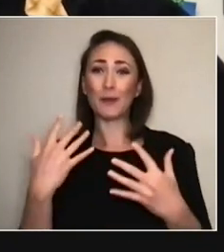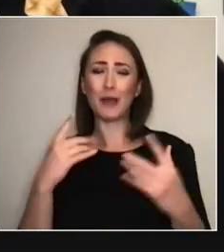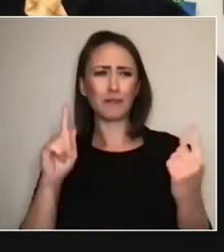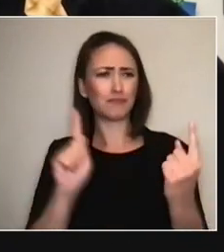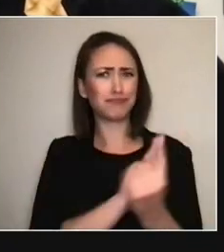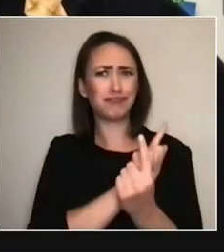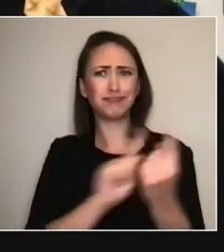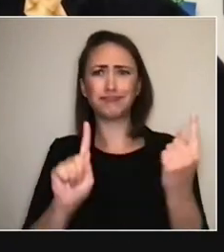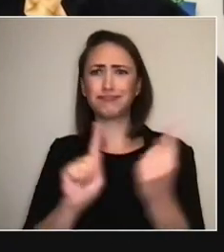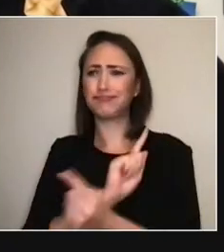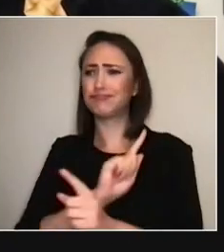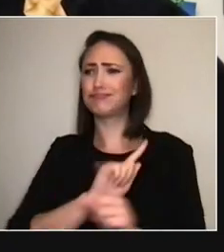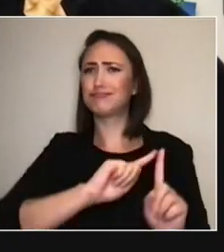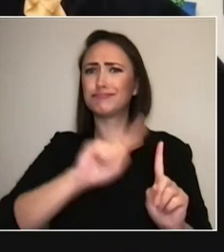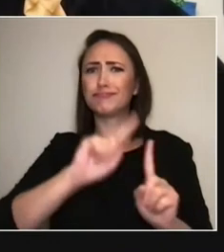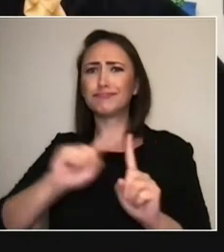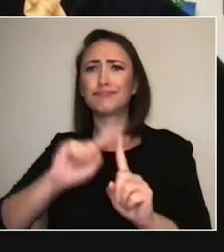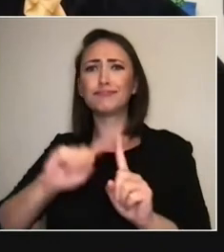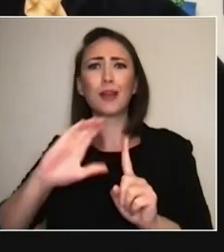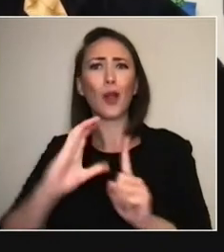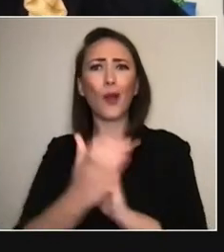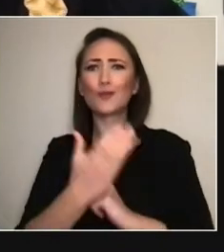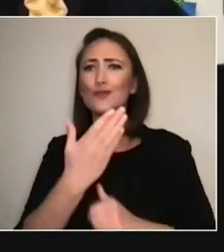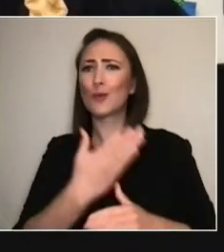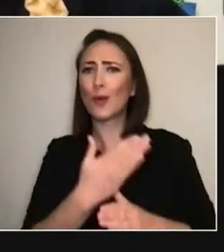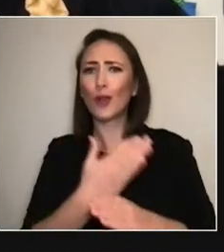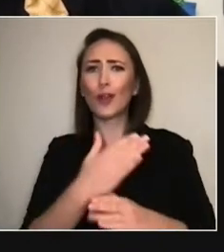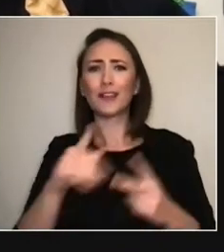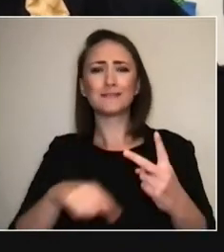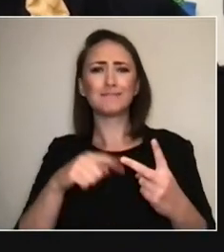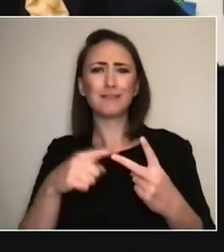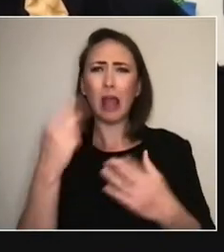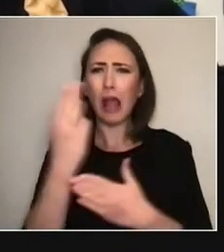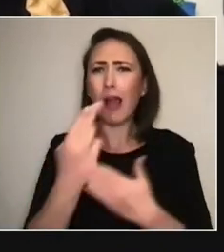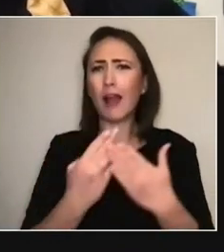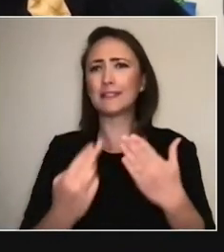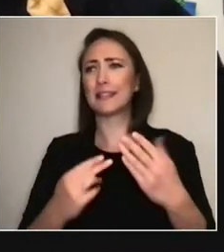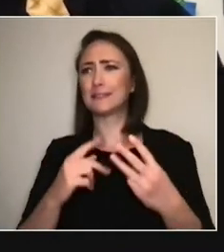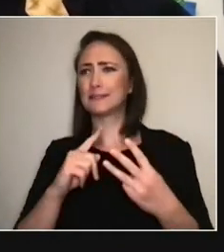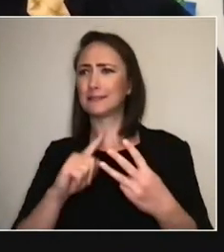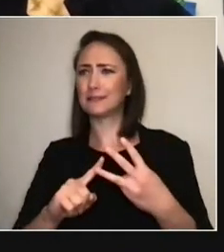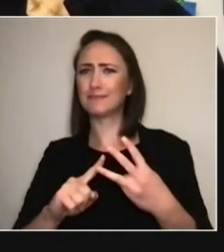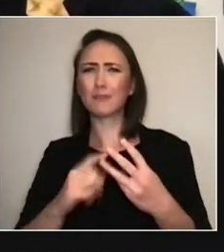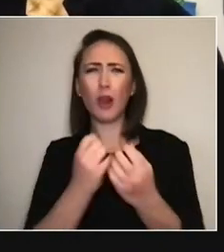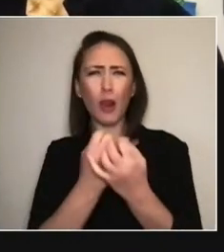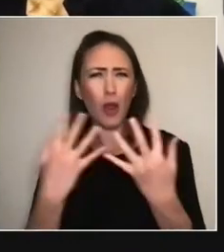a lot of artists who have had a connection with LIFT, where LIFT has touched them or challenged them,